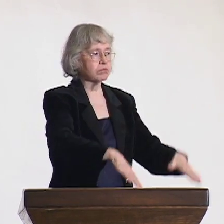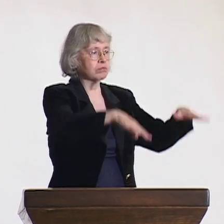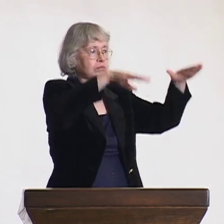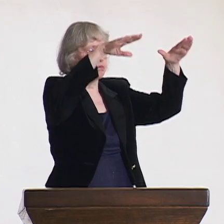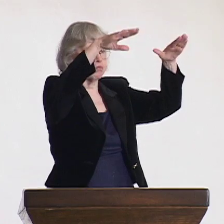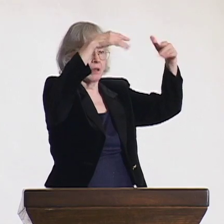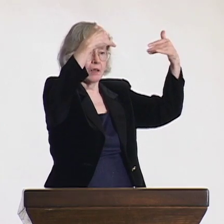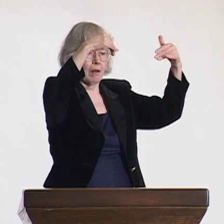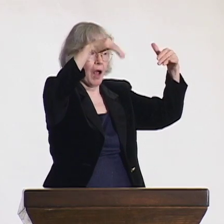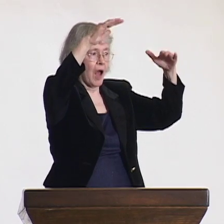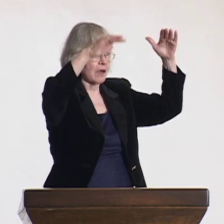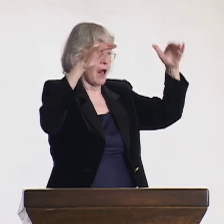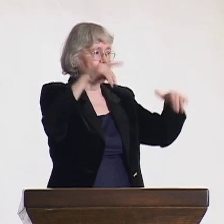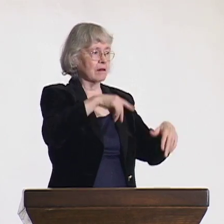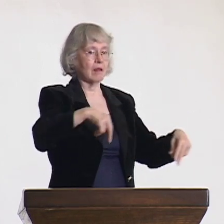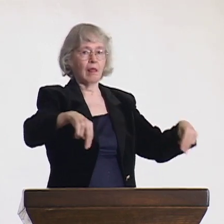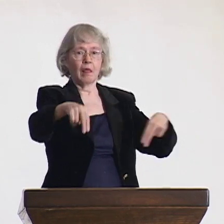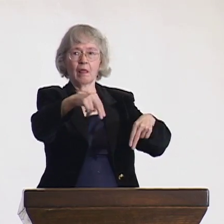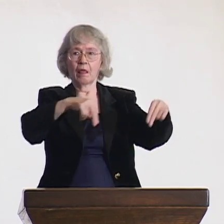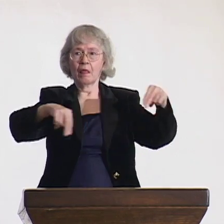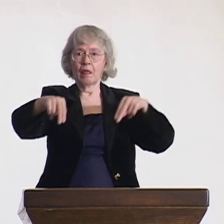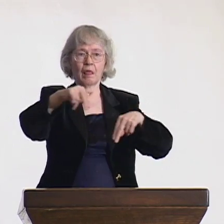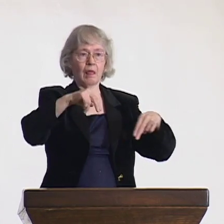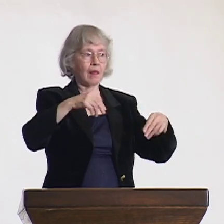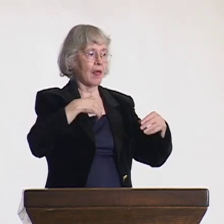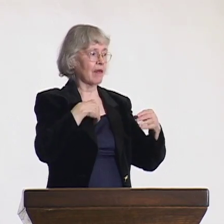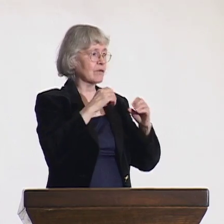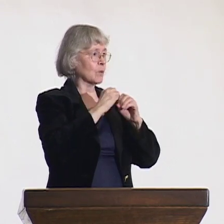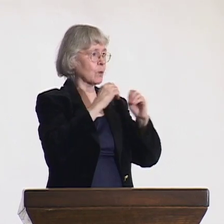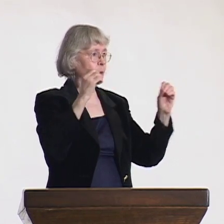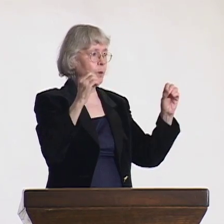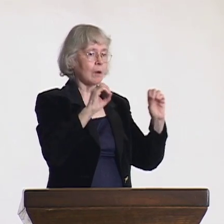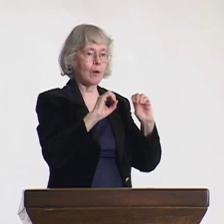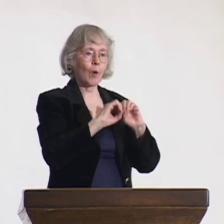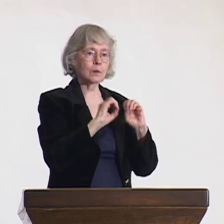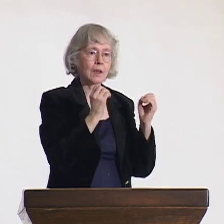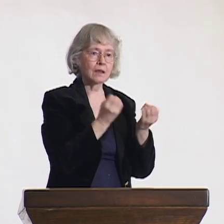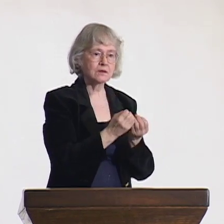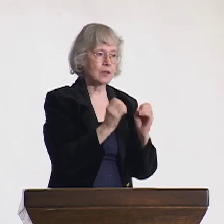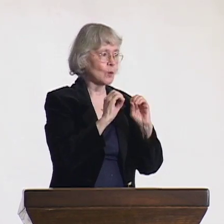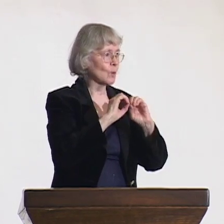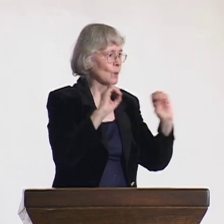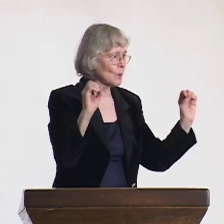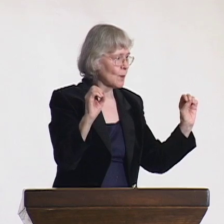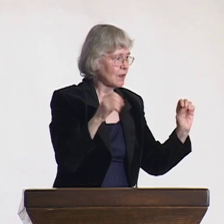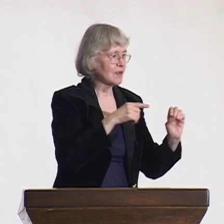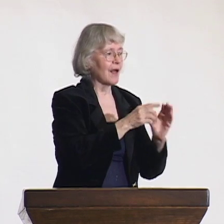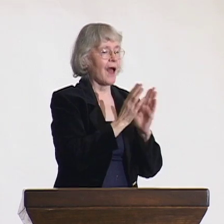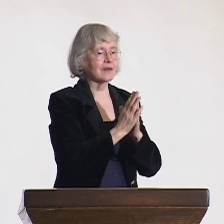They had students who were deaf and, upon graduating, had no cultural organization or opportunities for work.